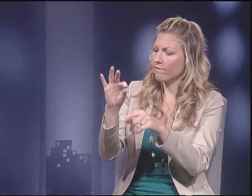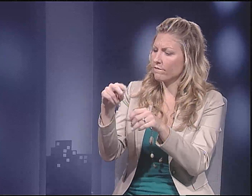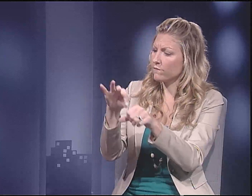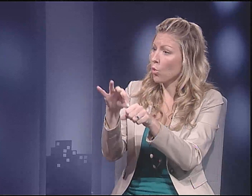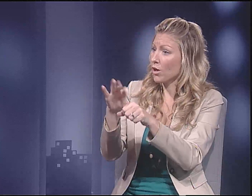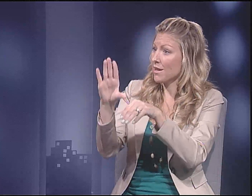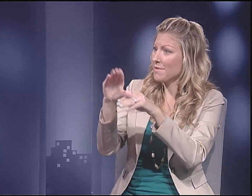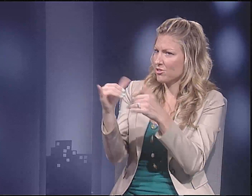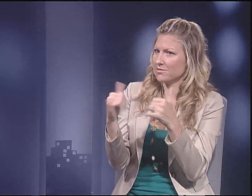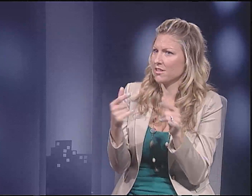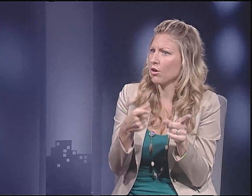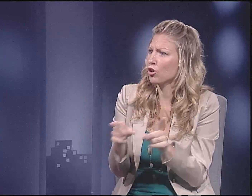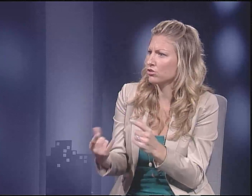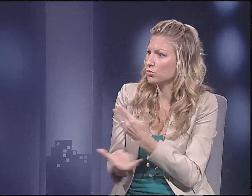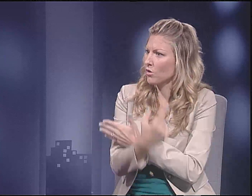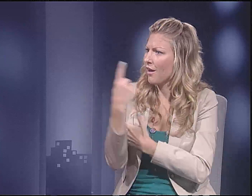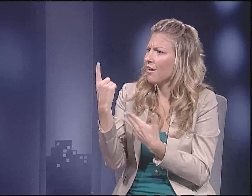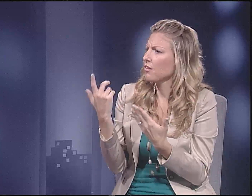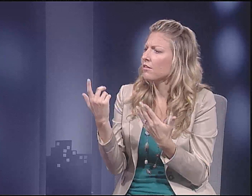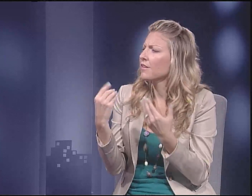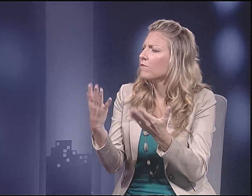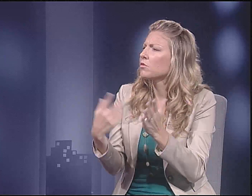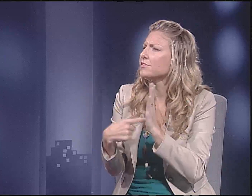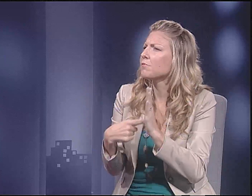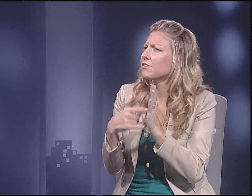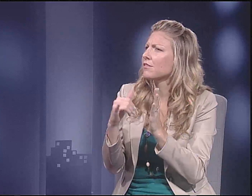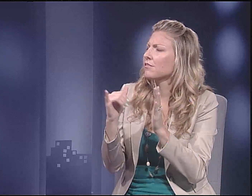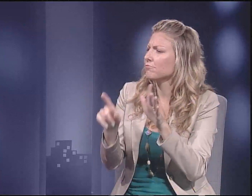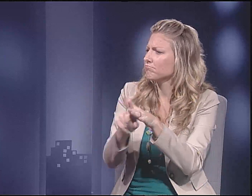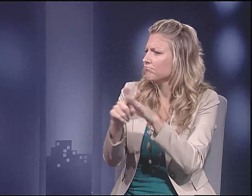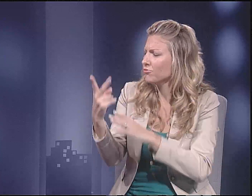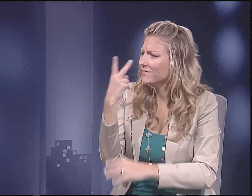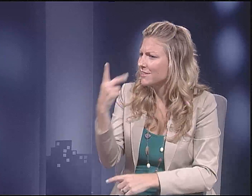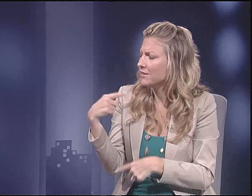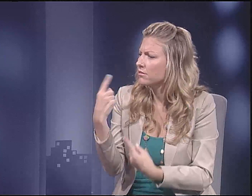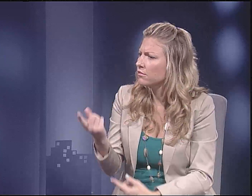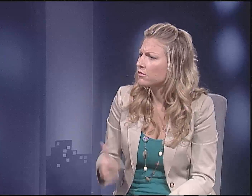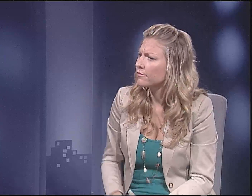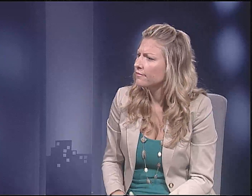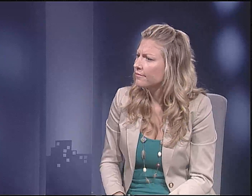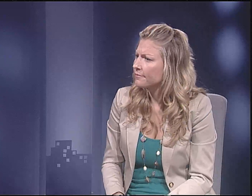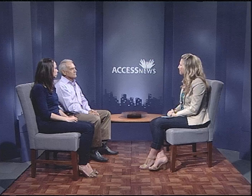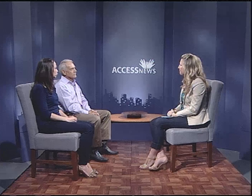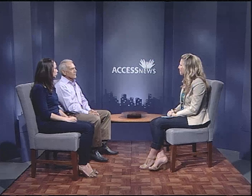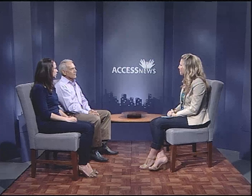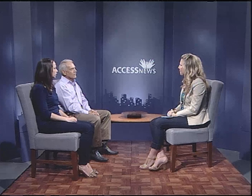of how voter intimidation still occurs today? How-- what have you seen more recently?